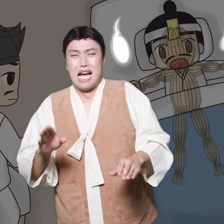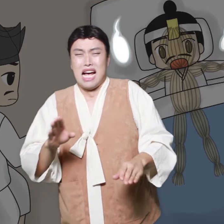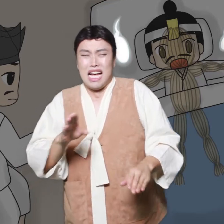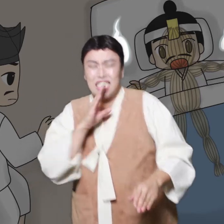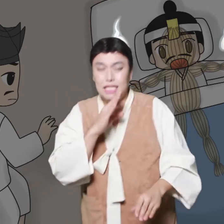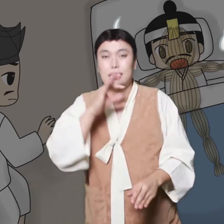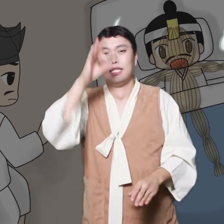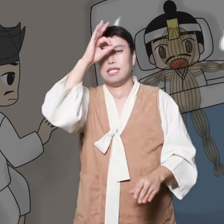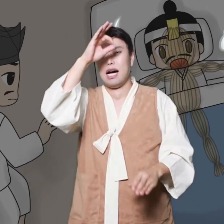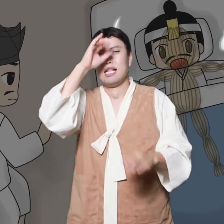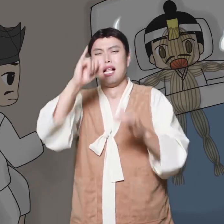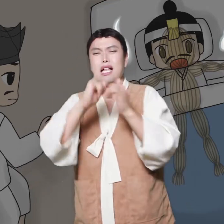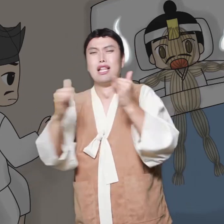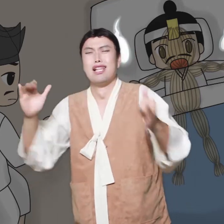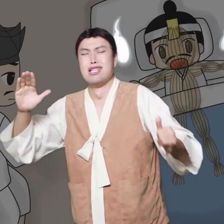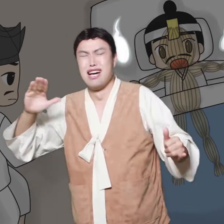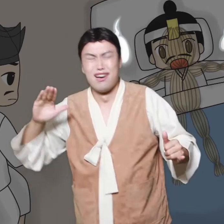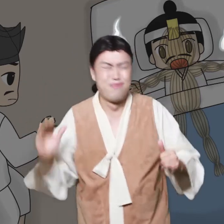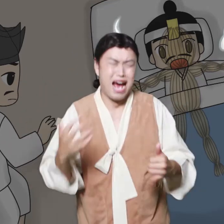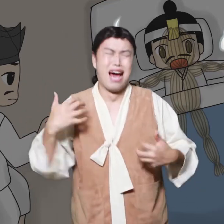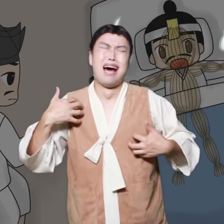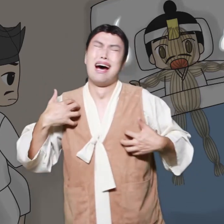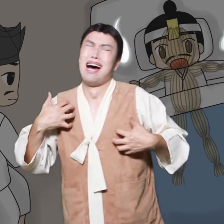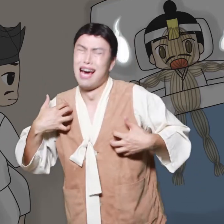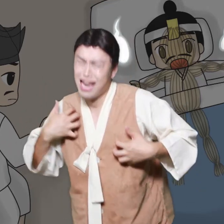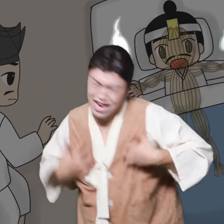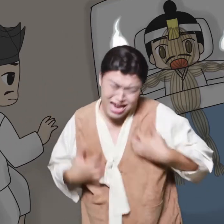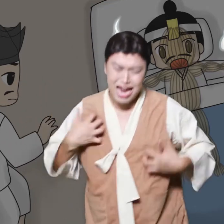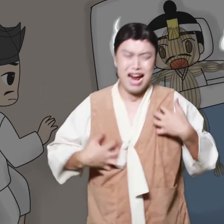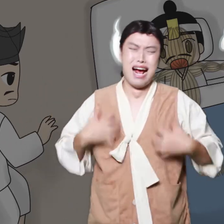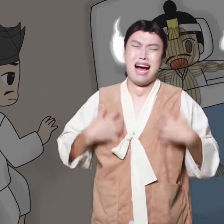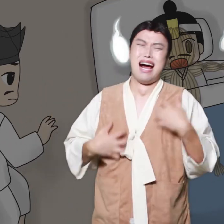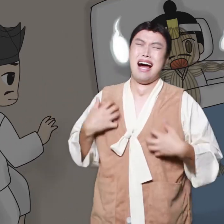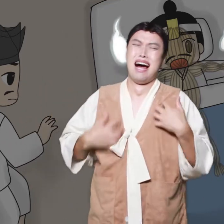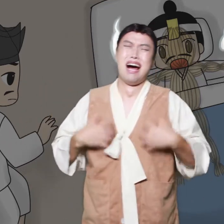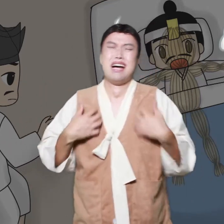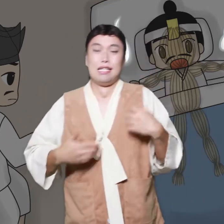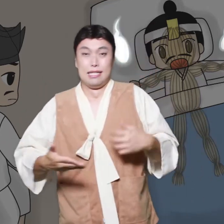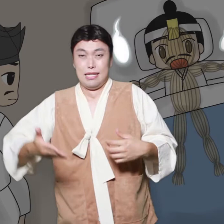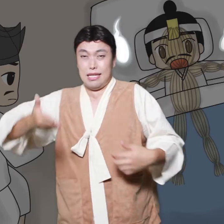and then the man's room was covered with a fake braid. he was sleeping. As the great monk said, Let's put a charm on the forehead of a fake braid.